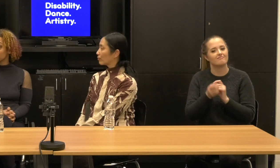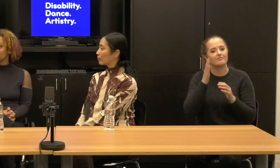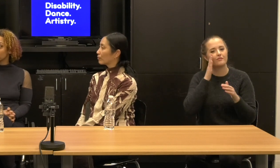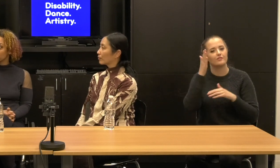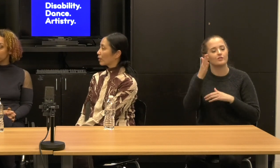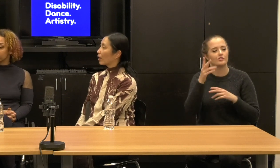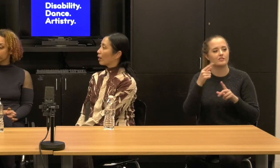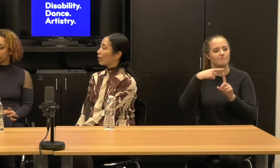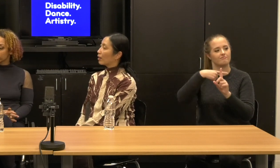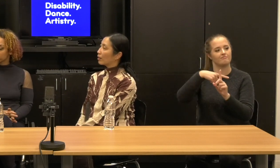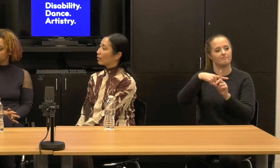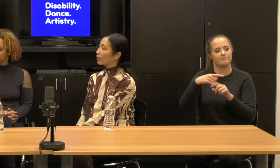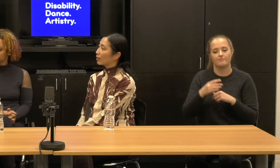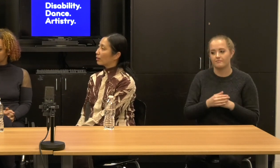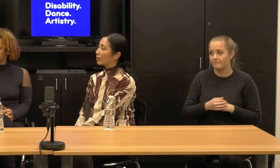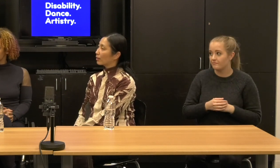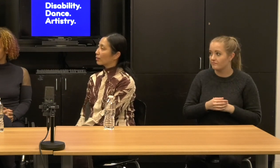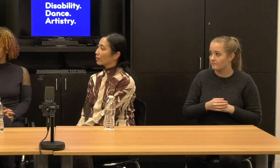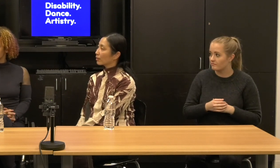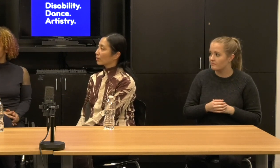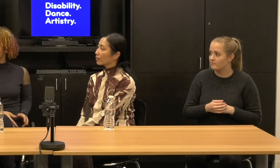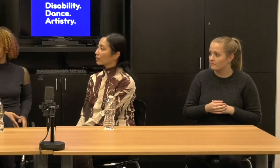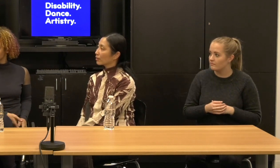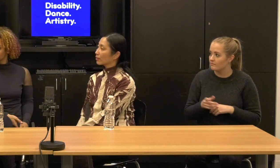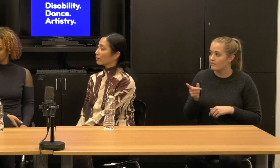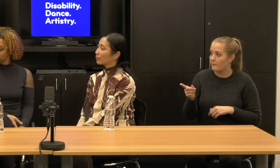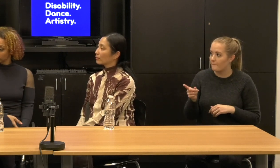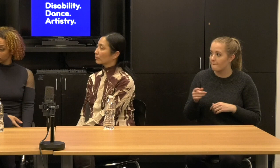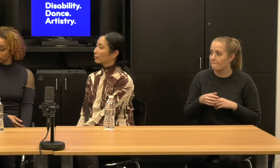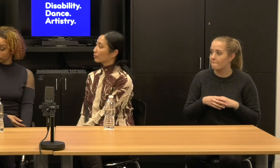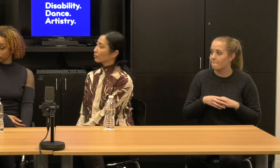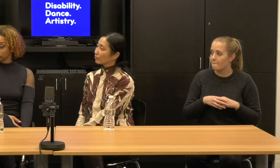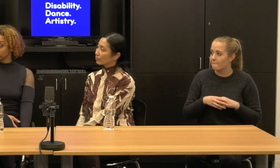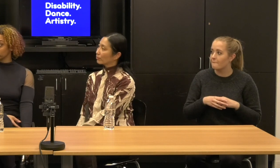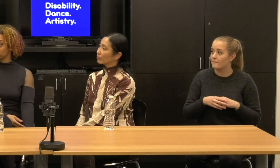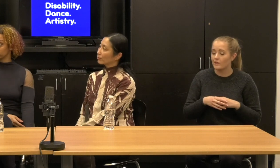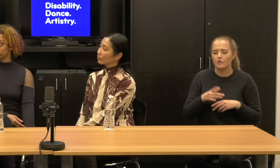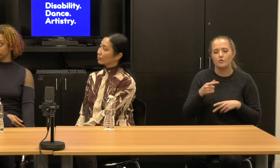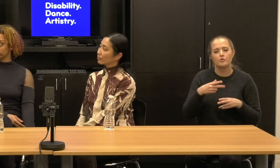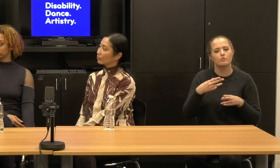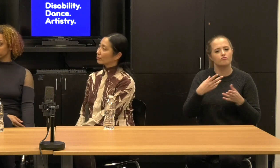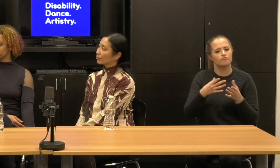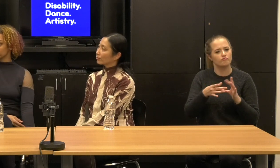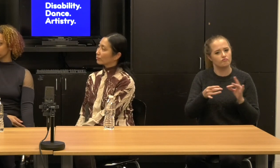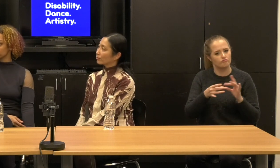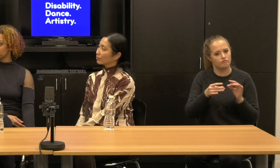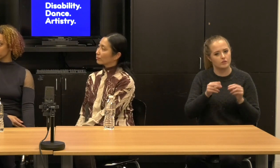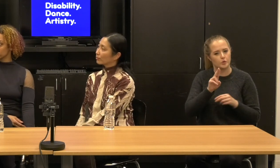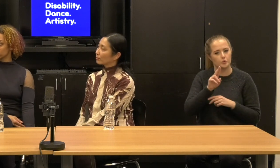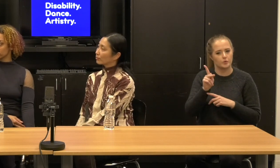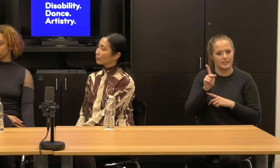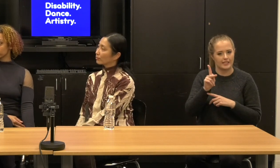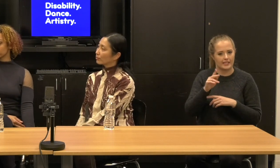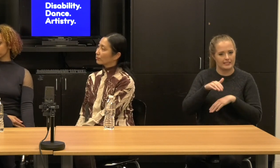Kevin: Yeah. since you mentioned the UK, I'm thinking about that as I'm not aware of some of the support